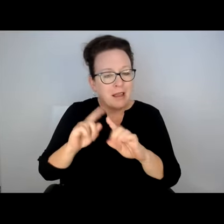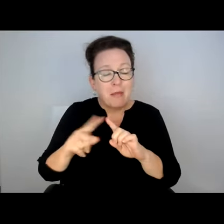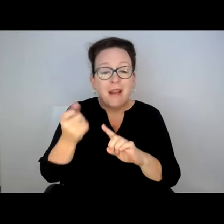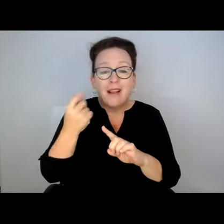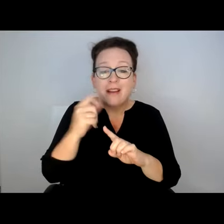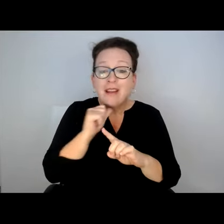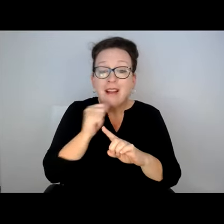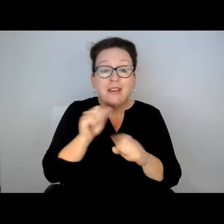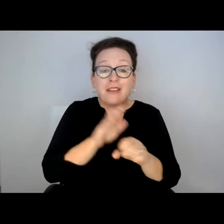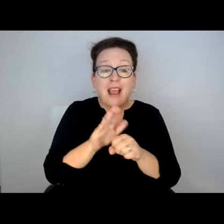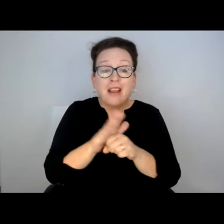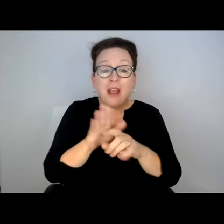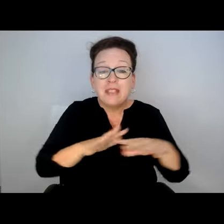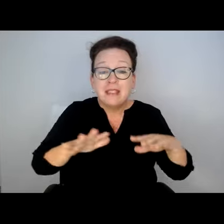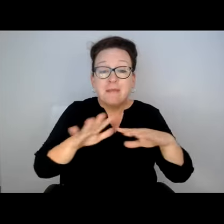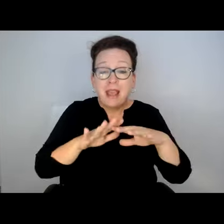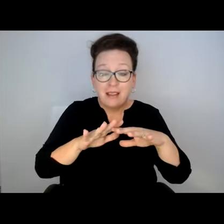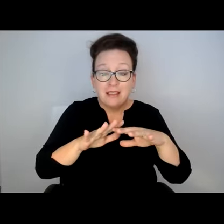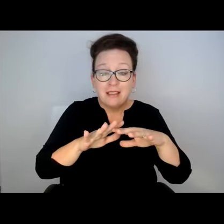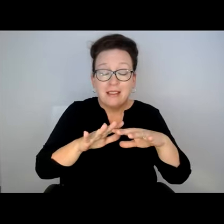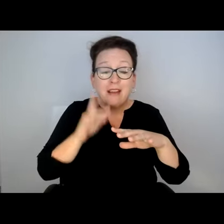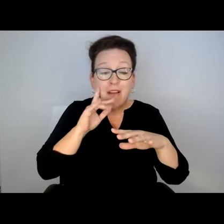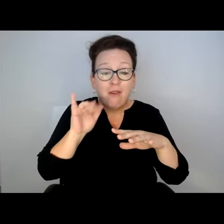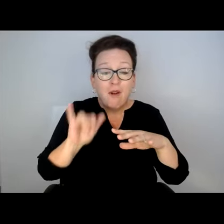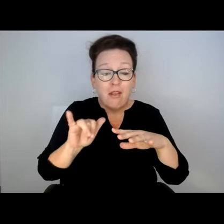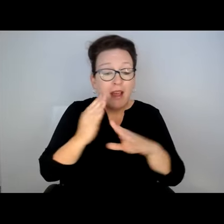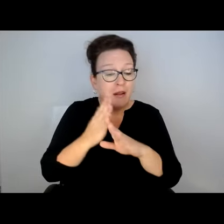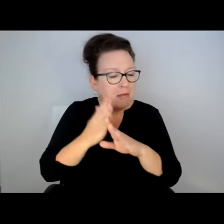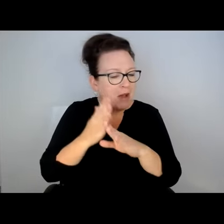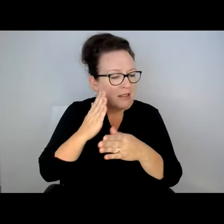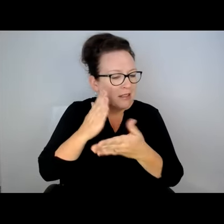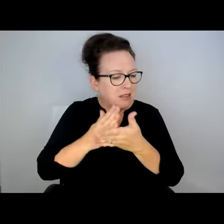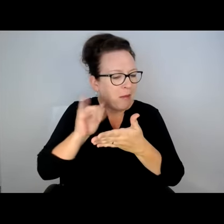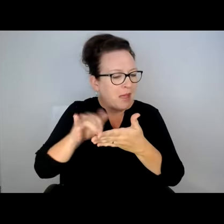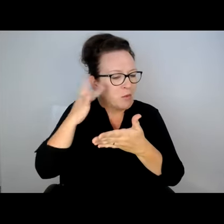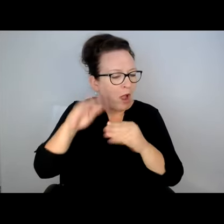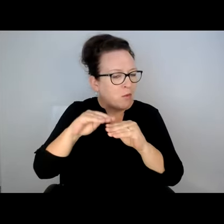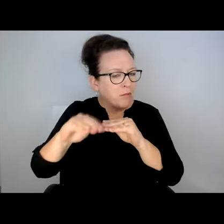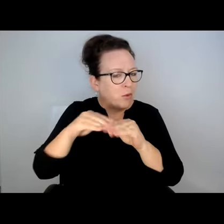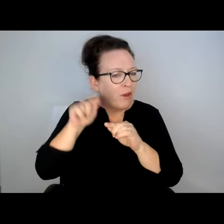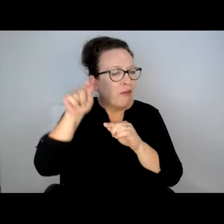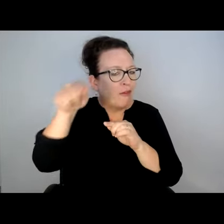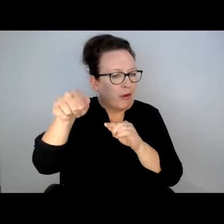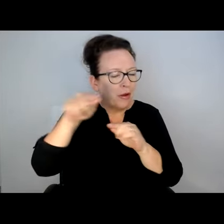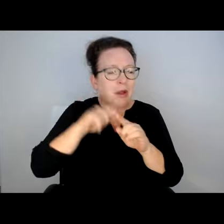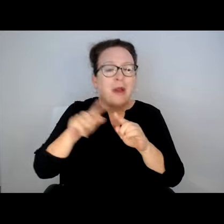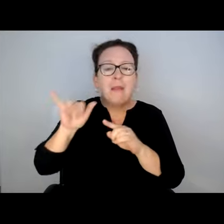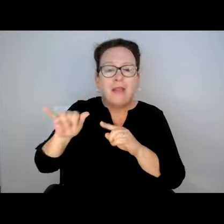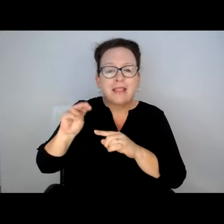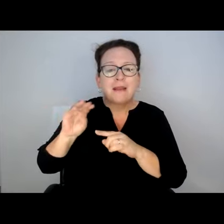TWIN CITY ONE IN PARTICULAR, FUNDAMENTALLY NOT ENOUGH SPACE TO HAVE THE RIGHT-HAND TURN AND AN ACCESSIBLE BUS STOP.